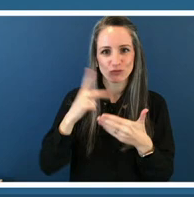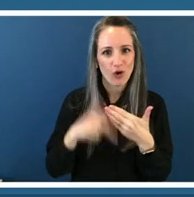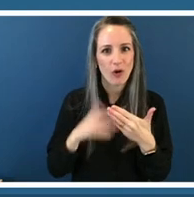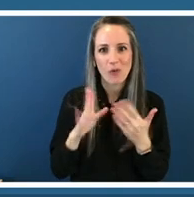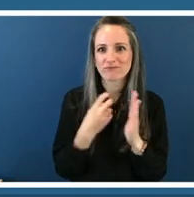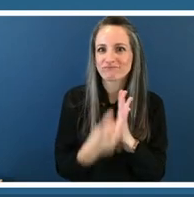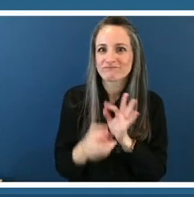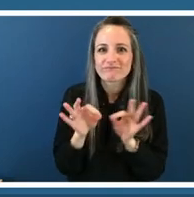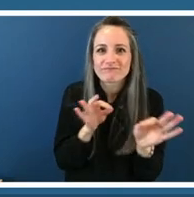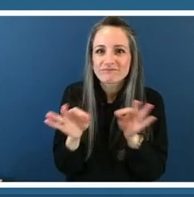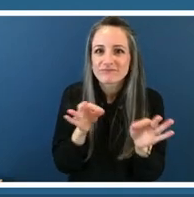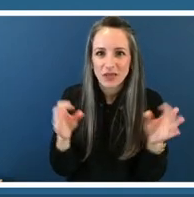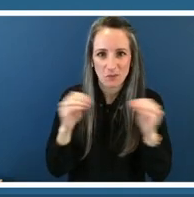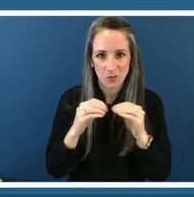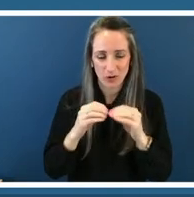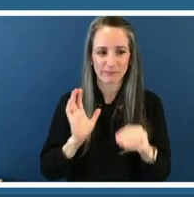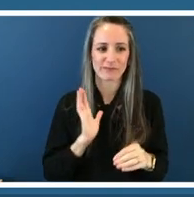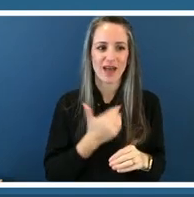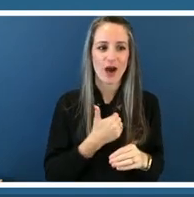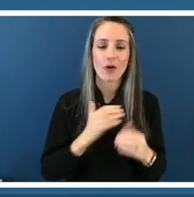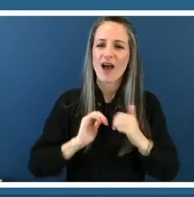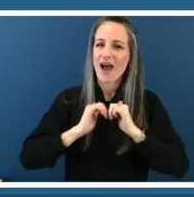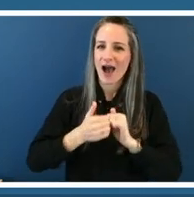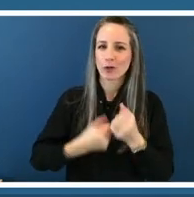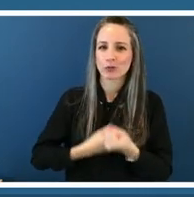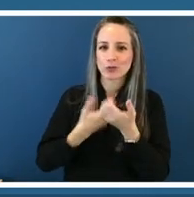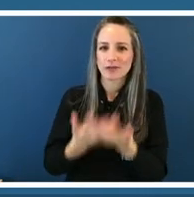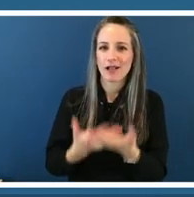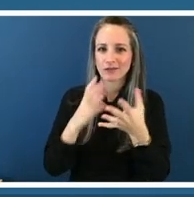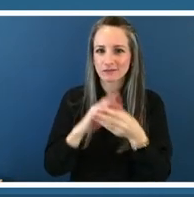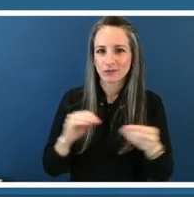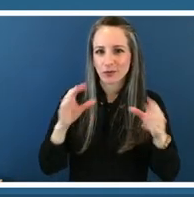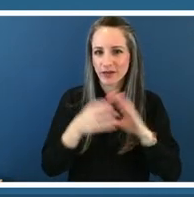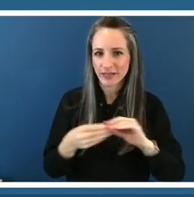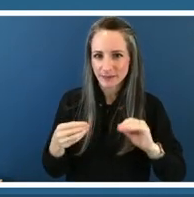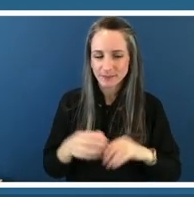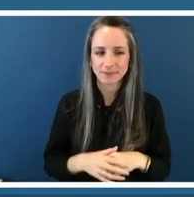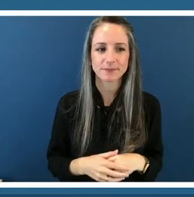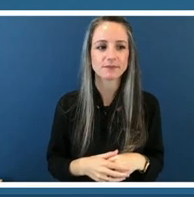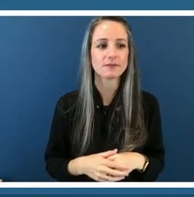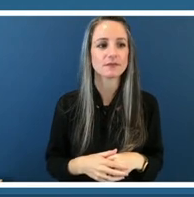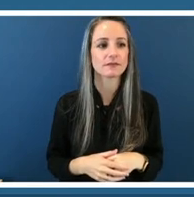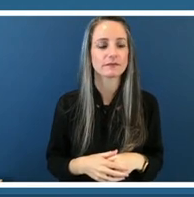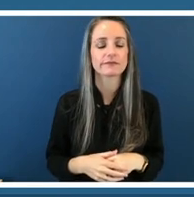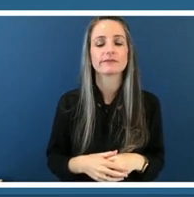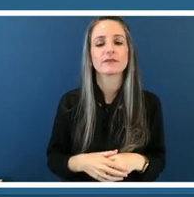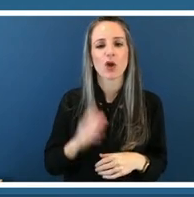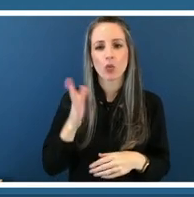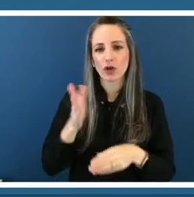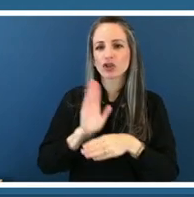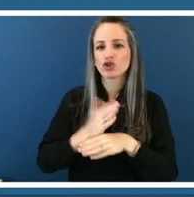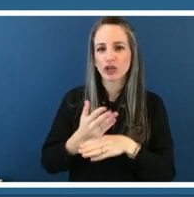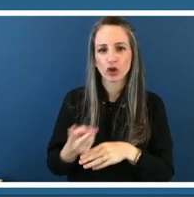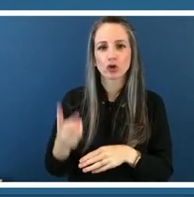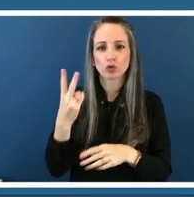um storytelling techniques so as i shared earlier we're going to be sharing two different ways to explore